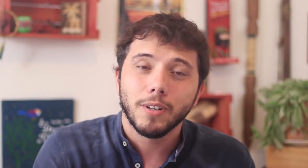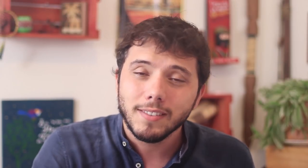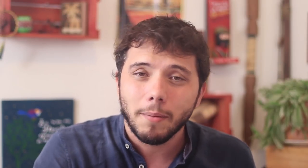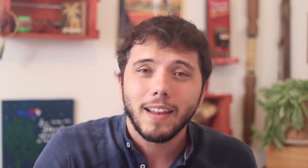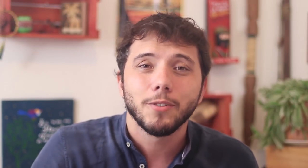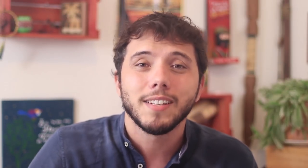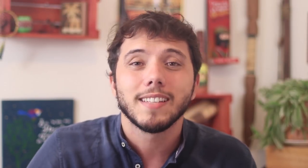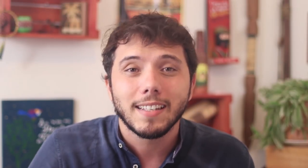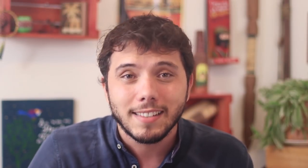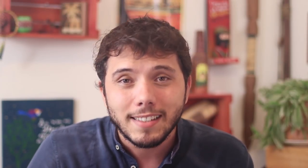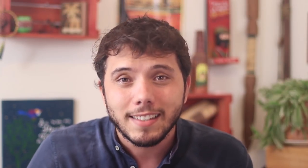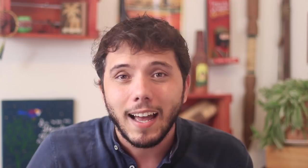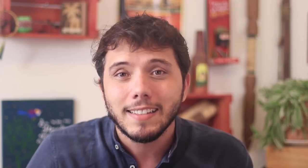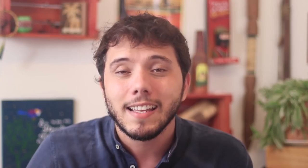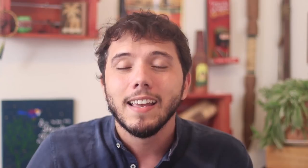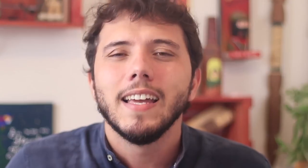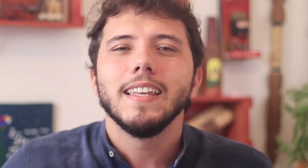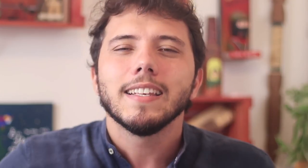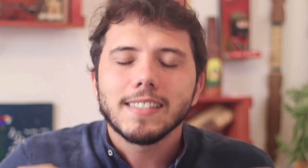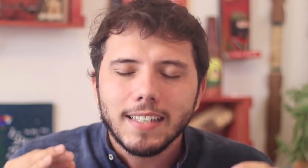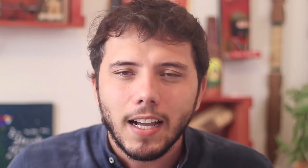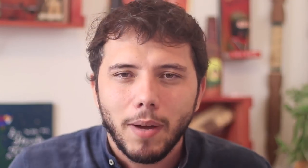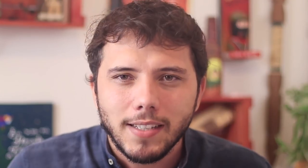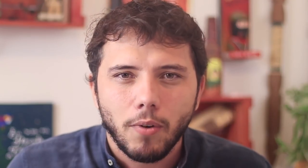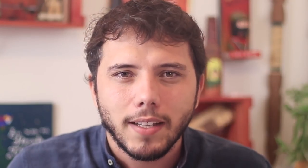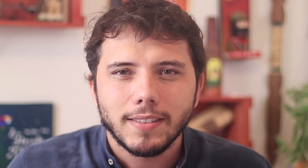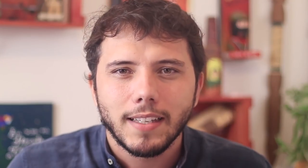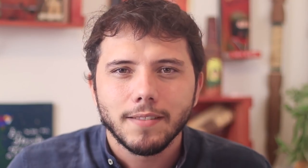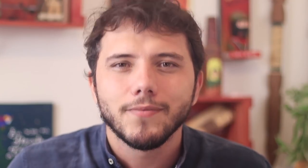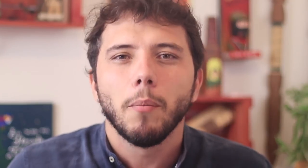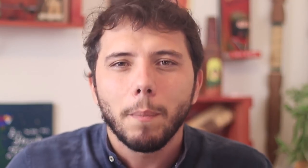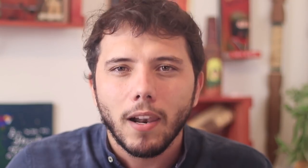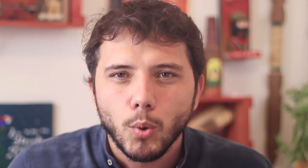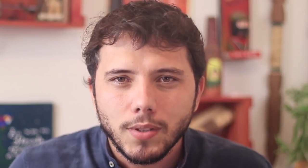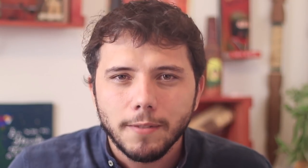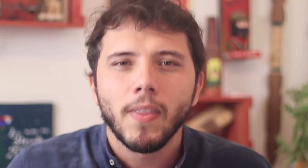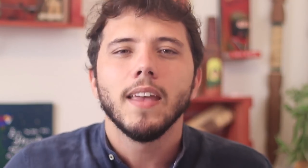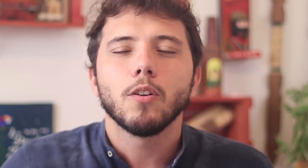workers of the essential areas and as soon as this quarantine is over we will march together